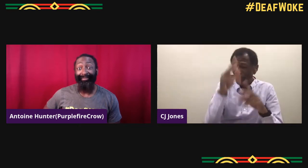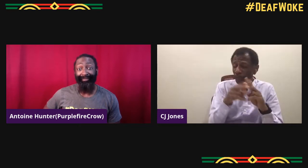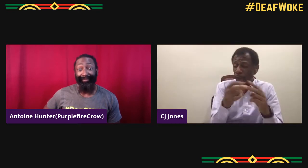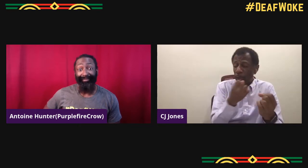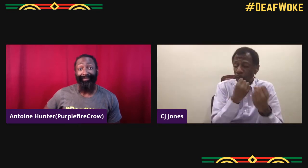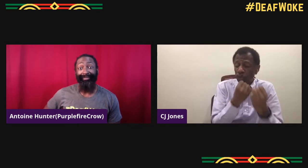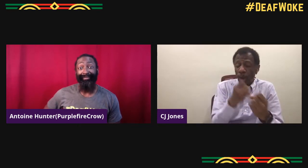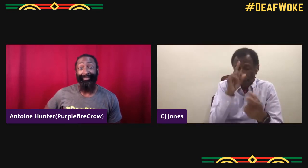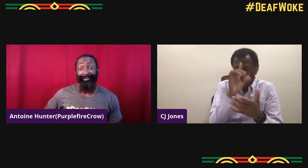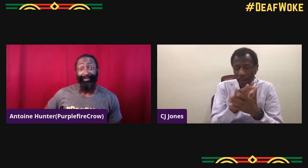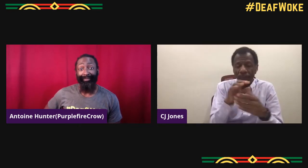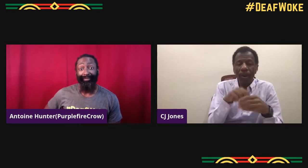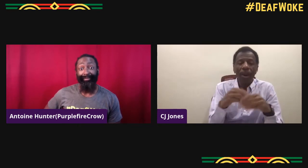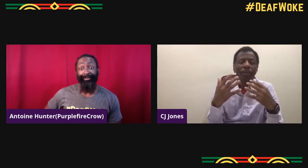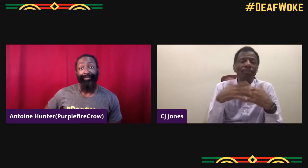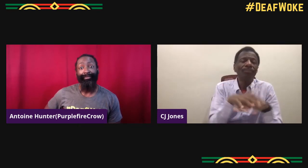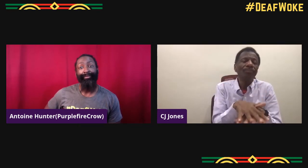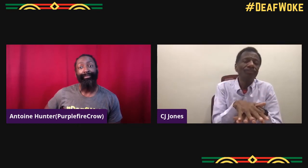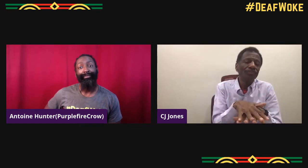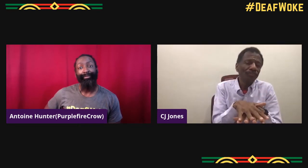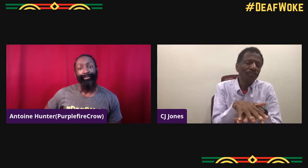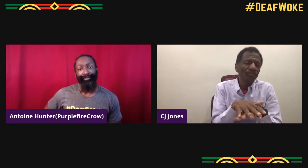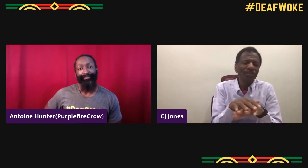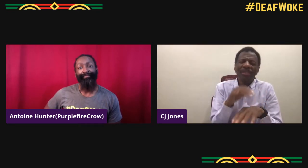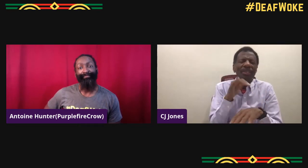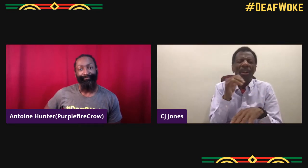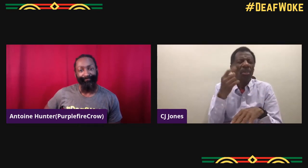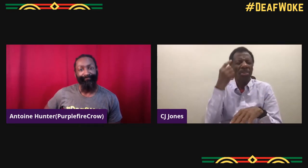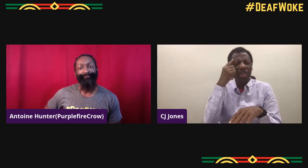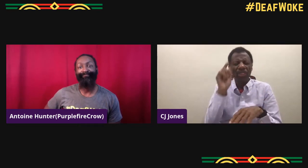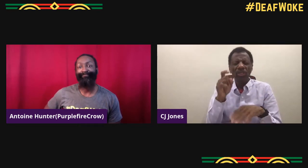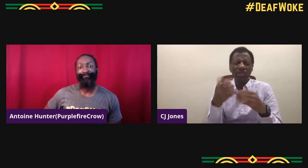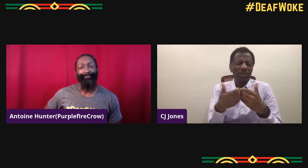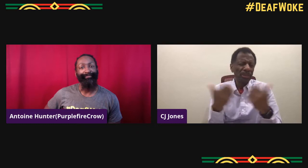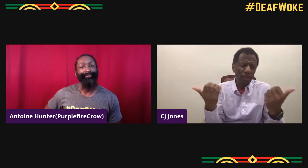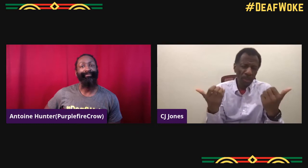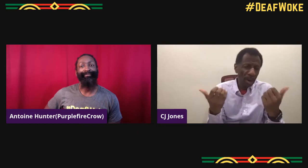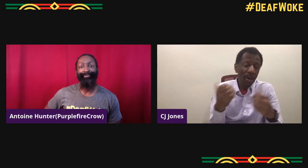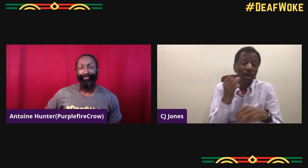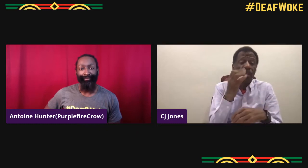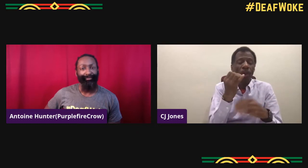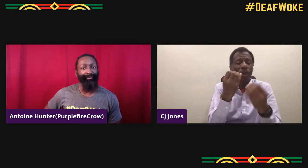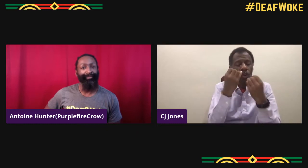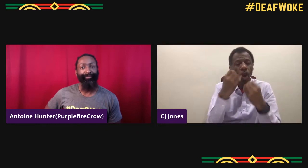So at 65 so my parents had a strong belief in mainstreaming,